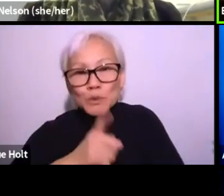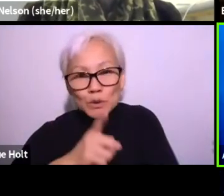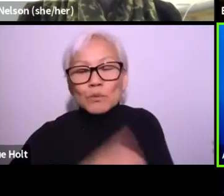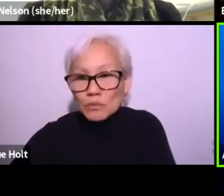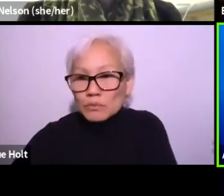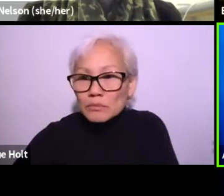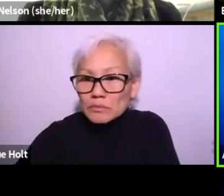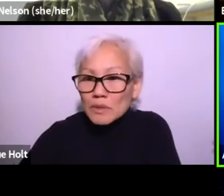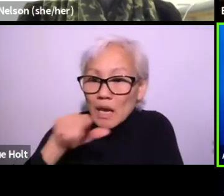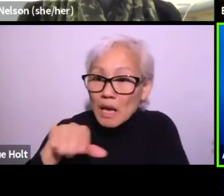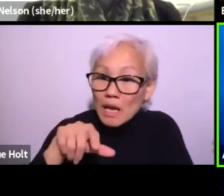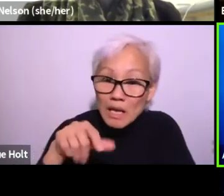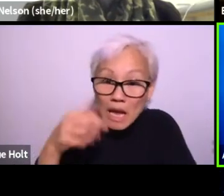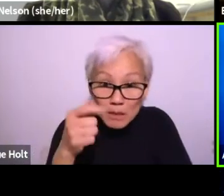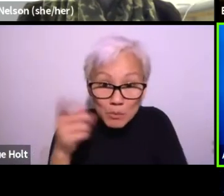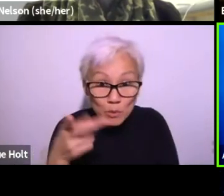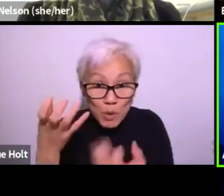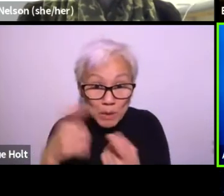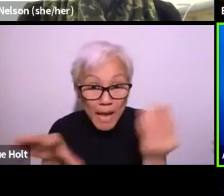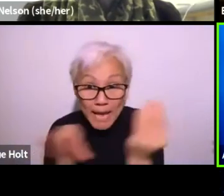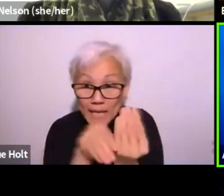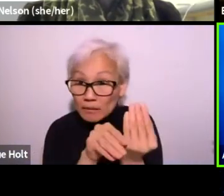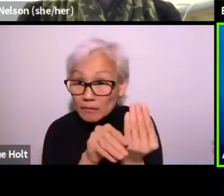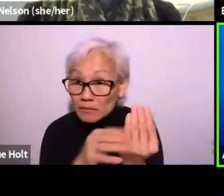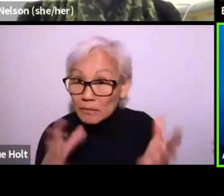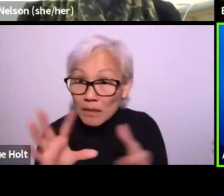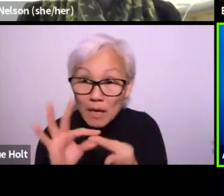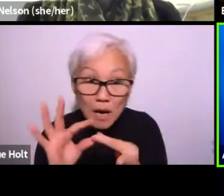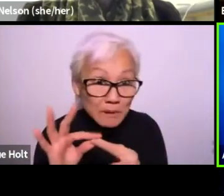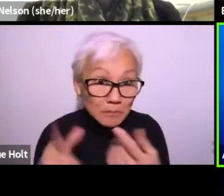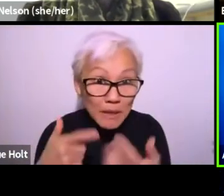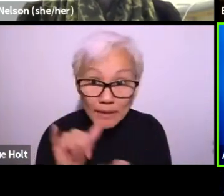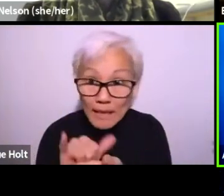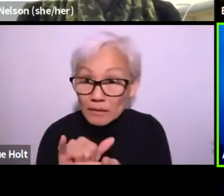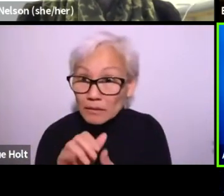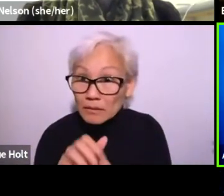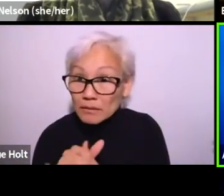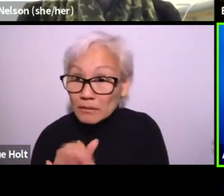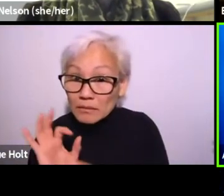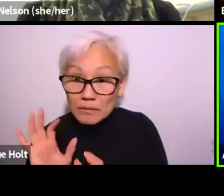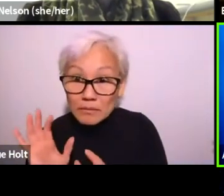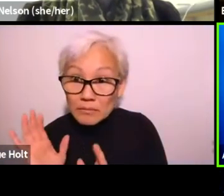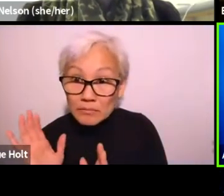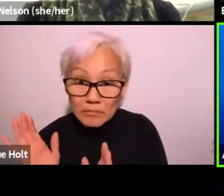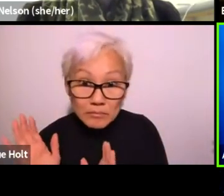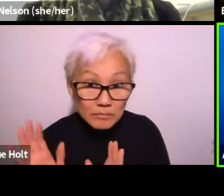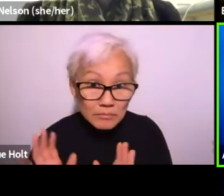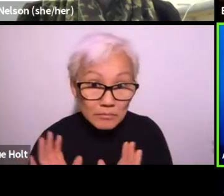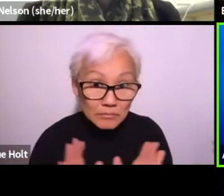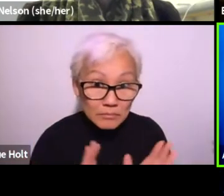Yes, that's absolutely true. Any one of you want to add any comments?